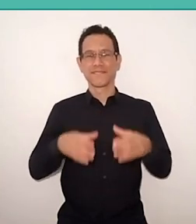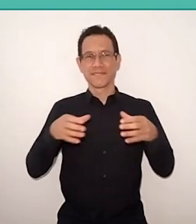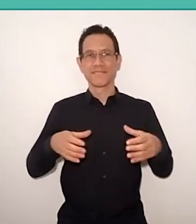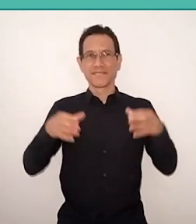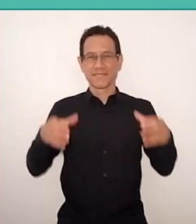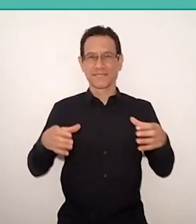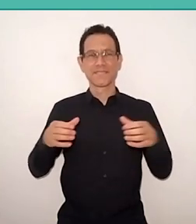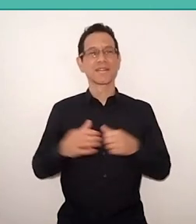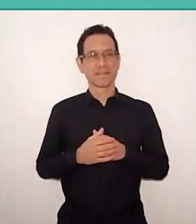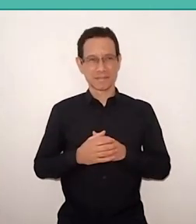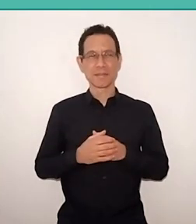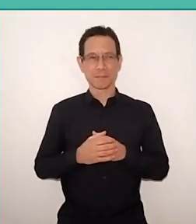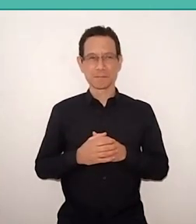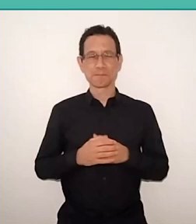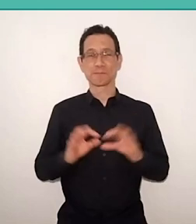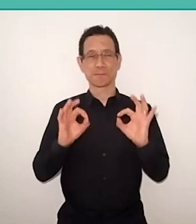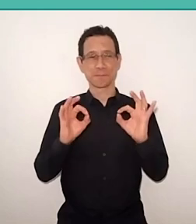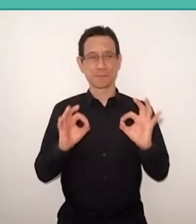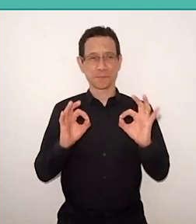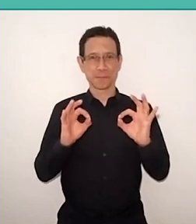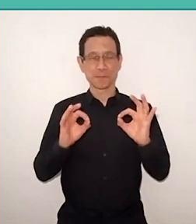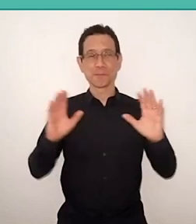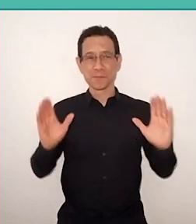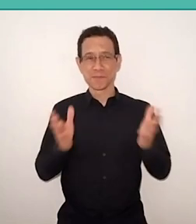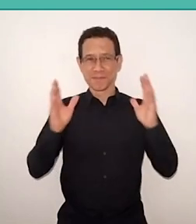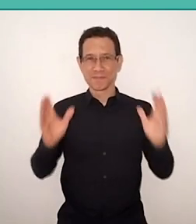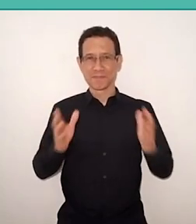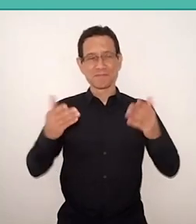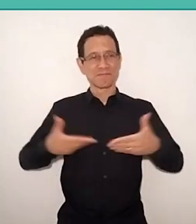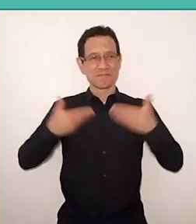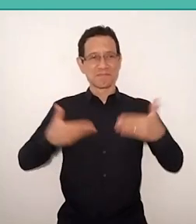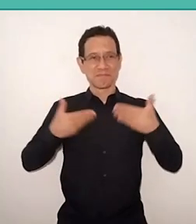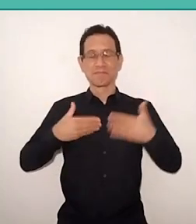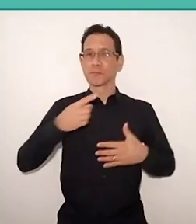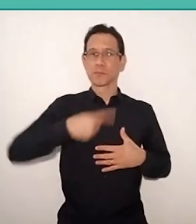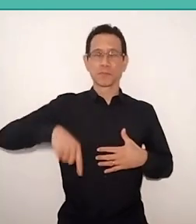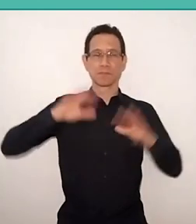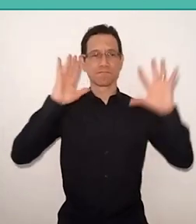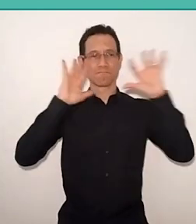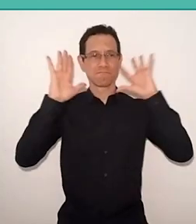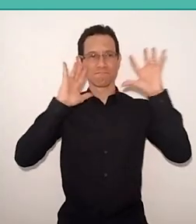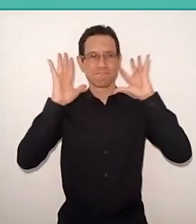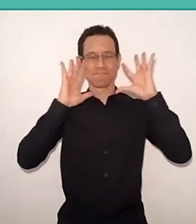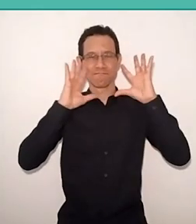that actually stimulate for us to think and rethink the practical references.